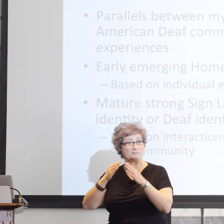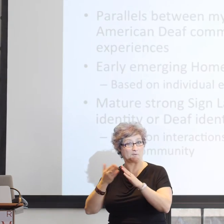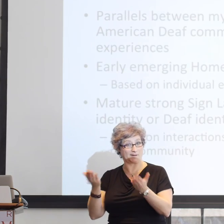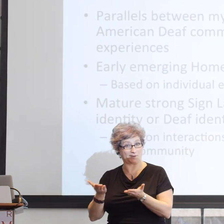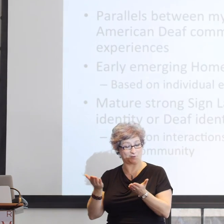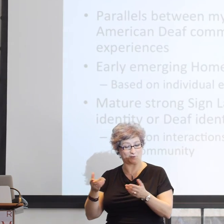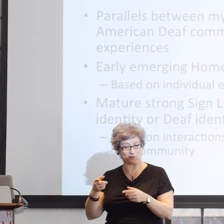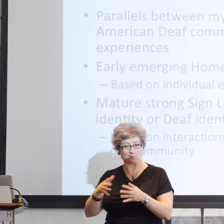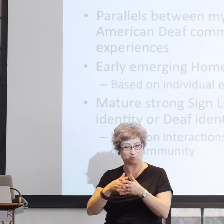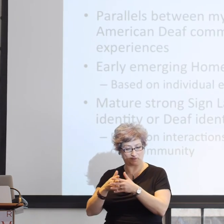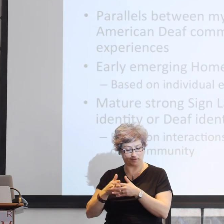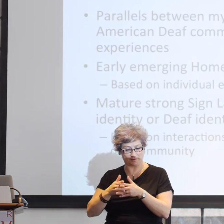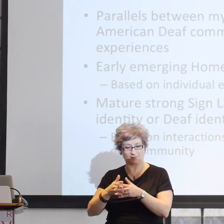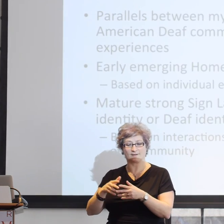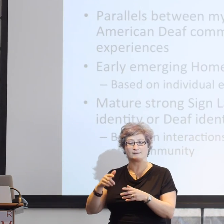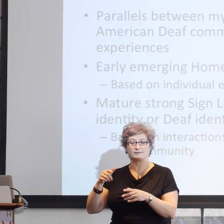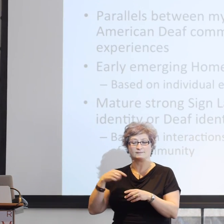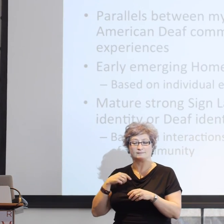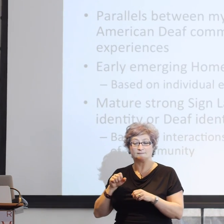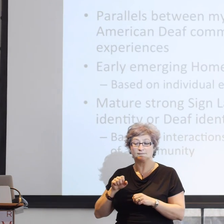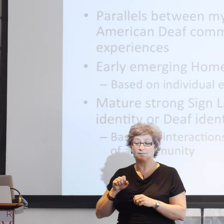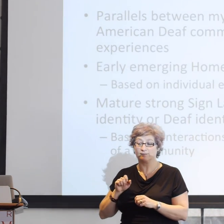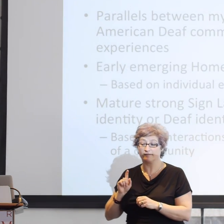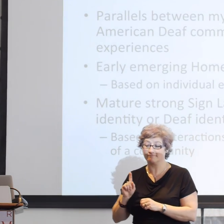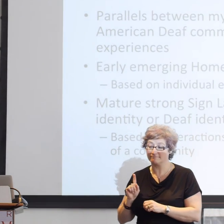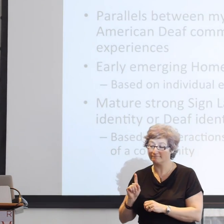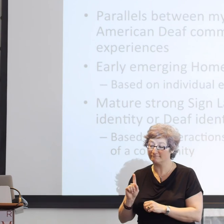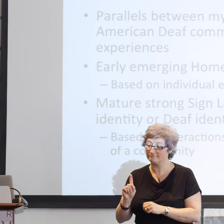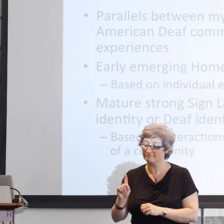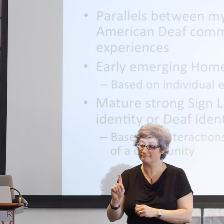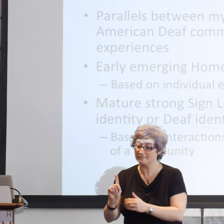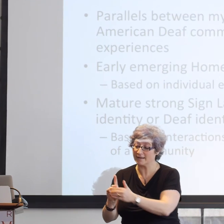emerging CODA identity with an emerging homesign identity.